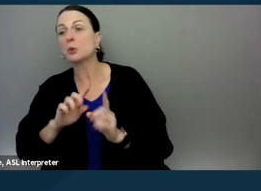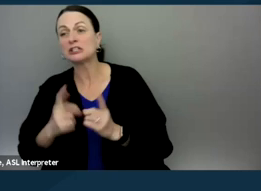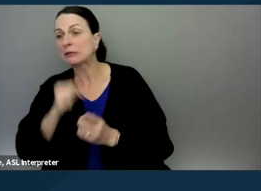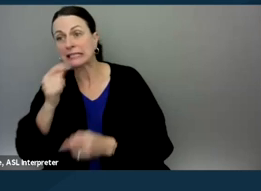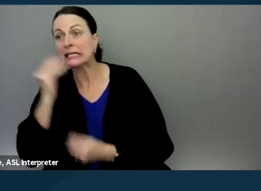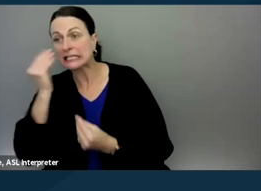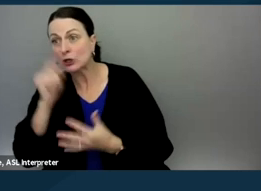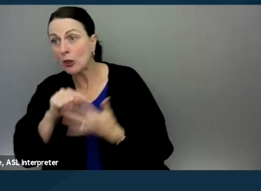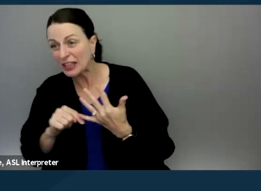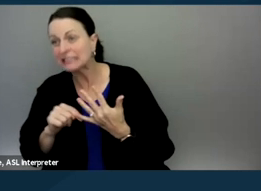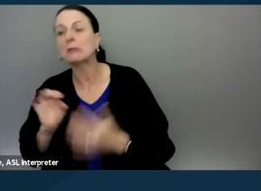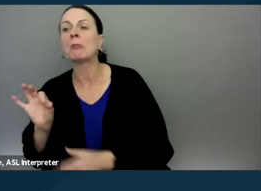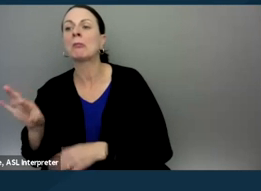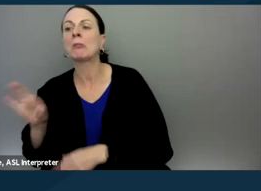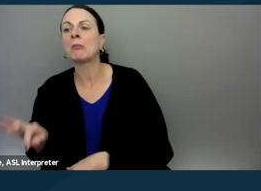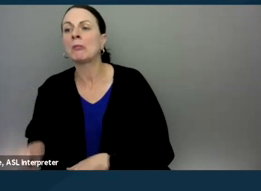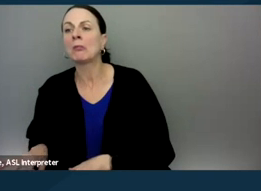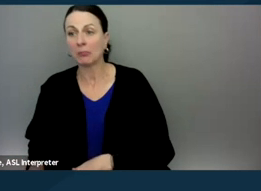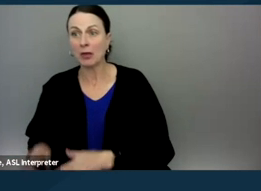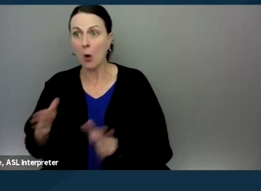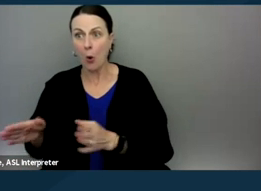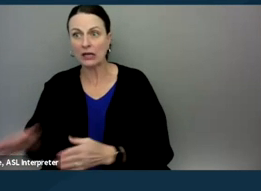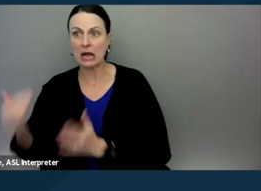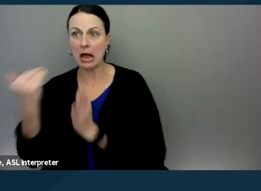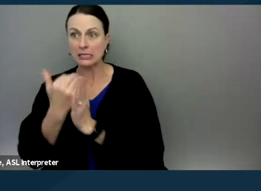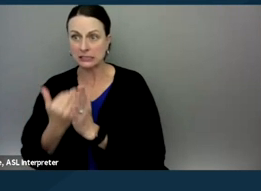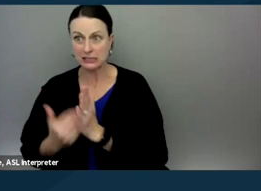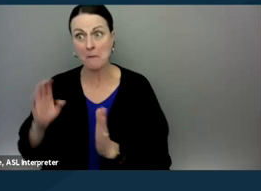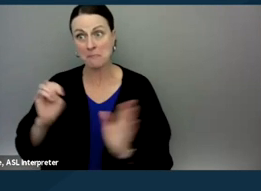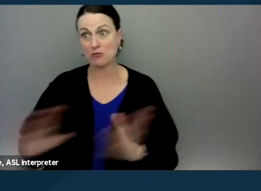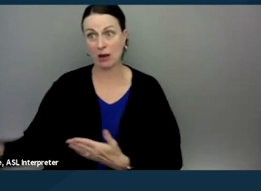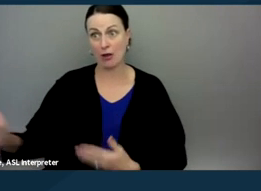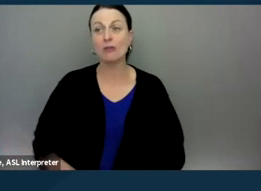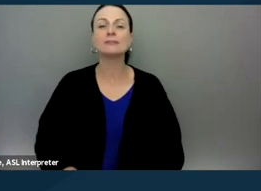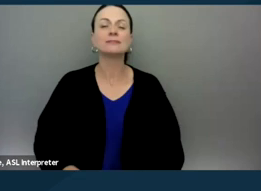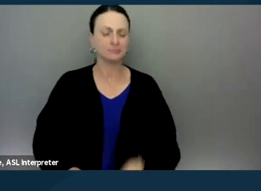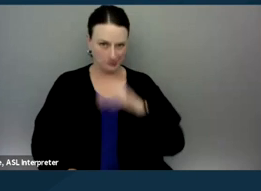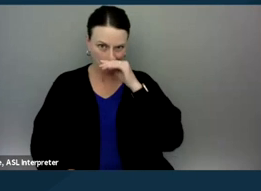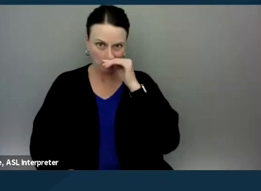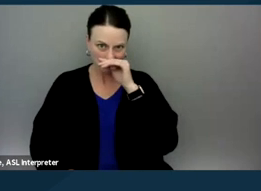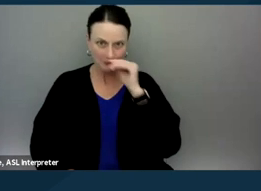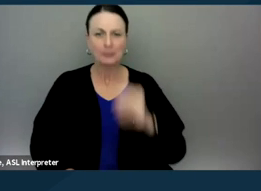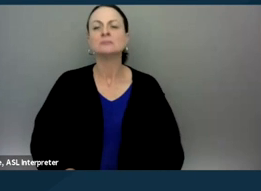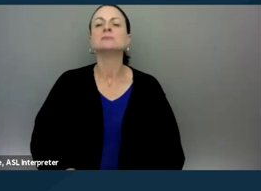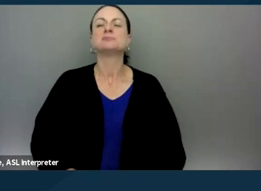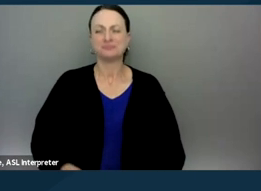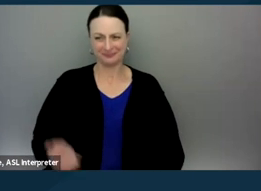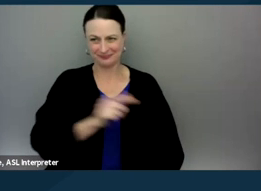and here's my, you know," I've helped them organize and be prepared. And what I love about Cheryl's model also is that